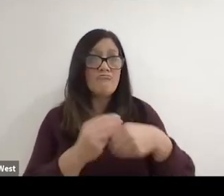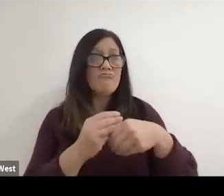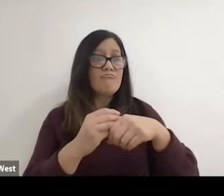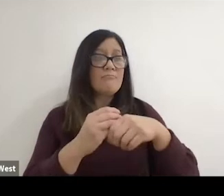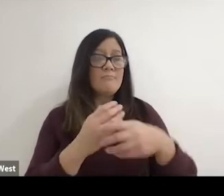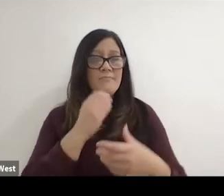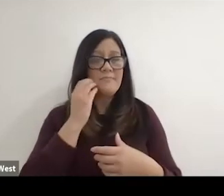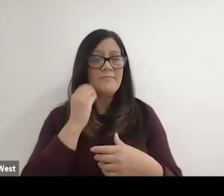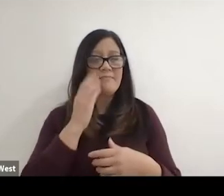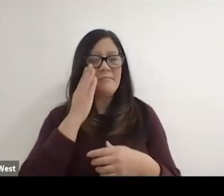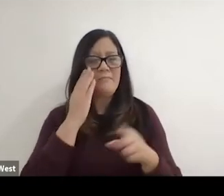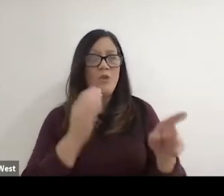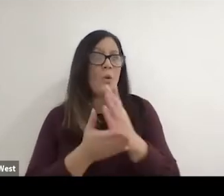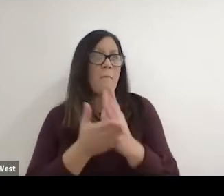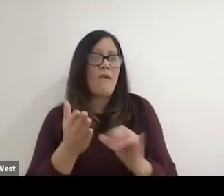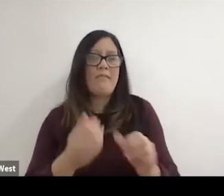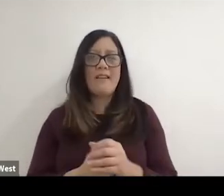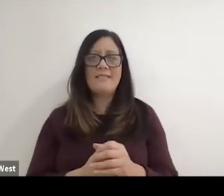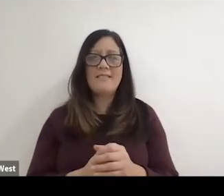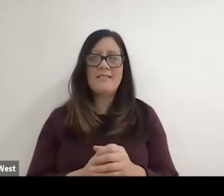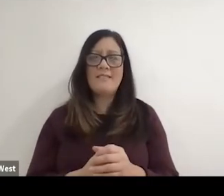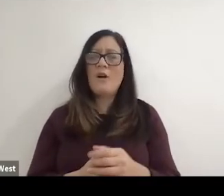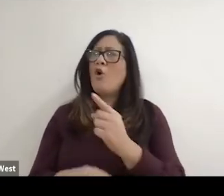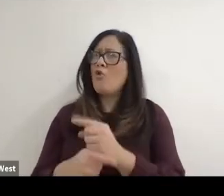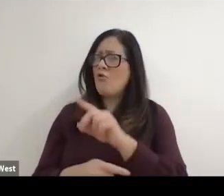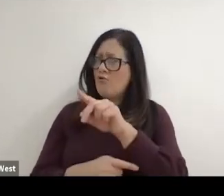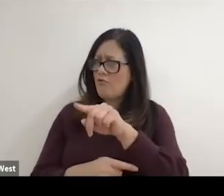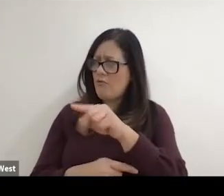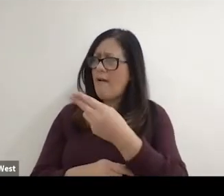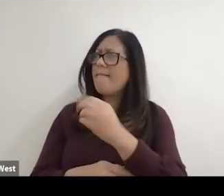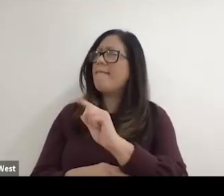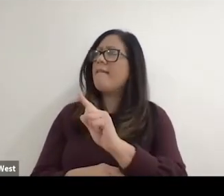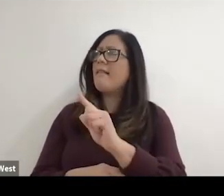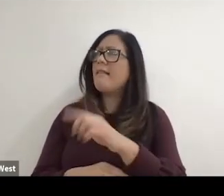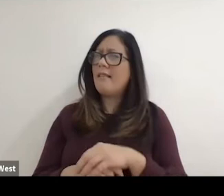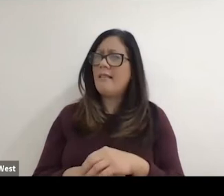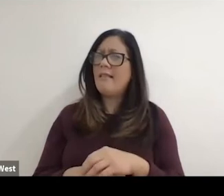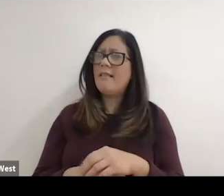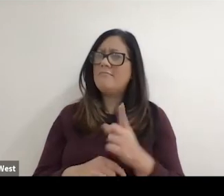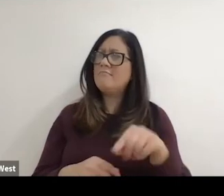You can elaborate on that. You're you're part of that whole Phil. You were right. You were.